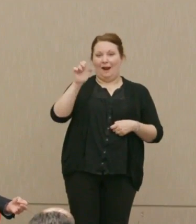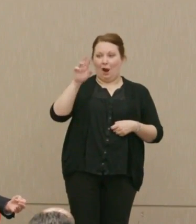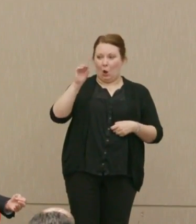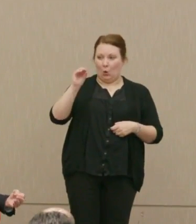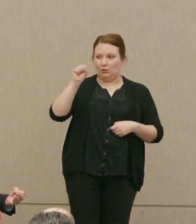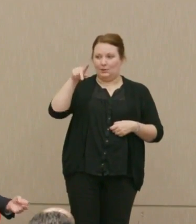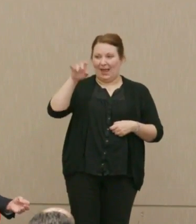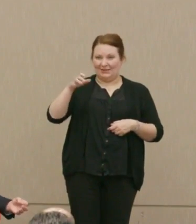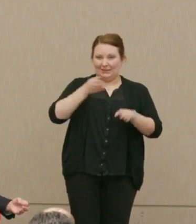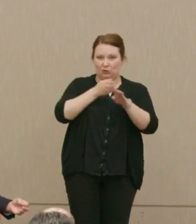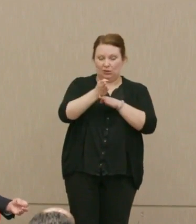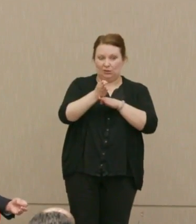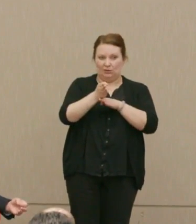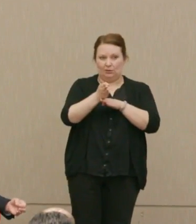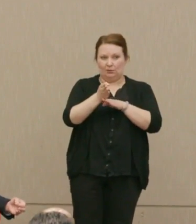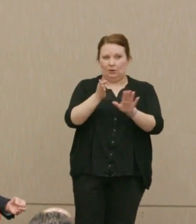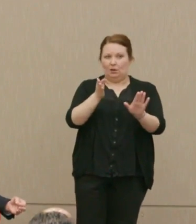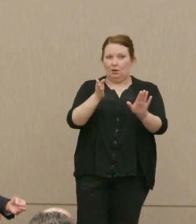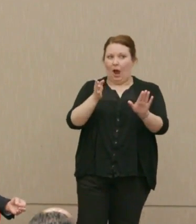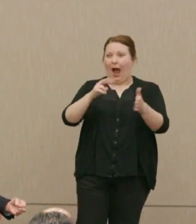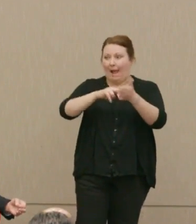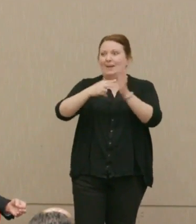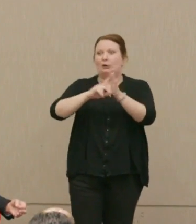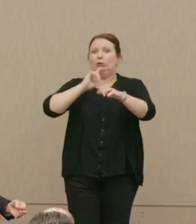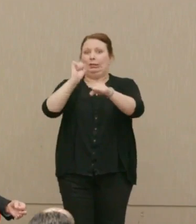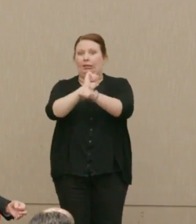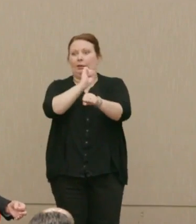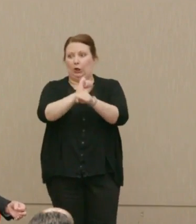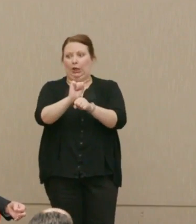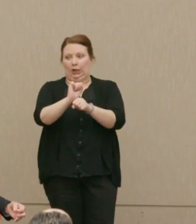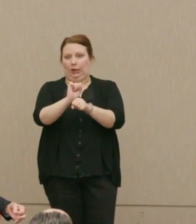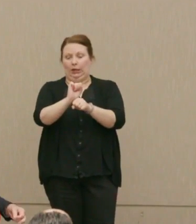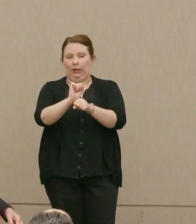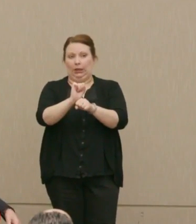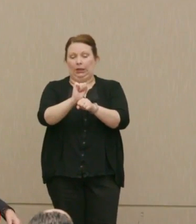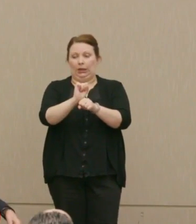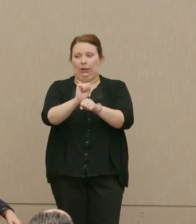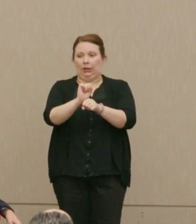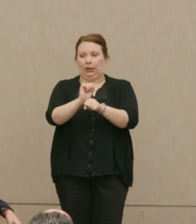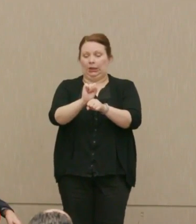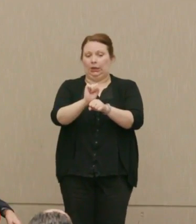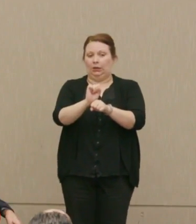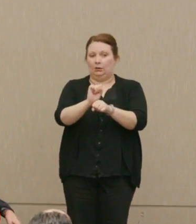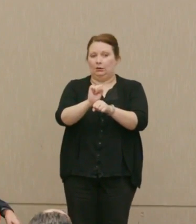That's not a rhetorical point. I mean that very precisely.